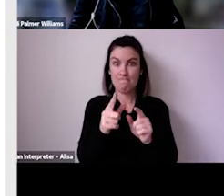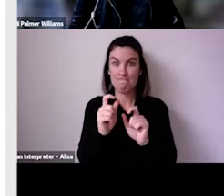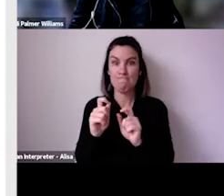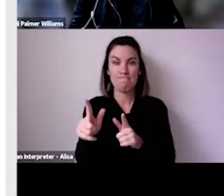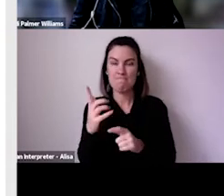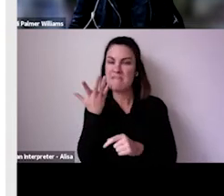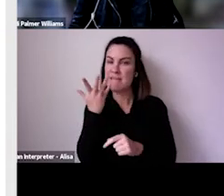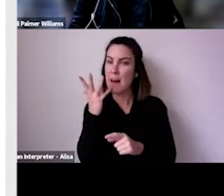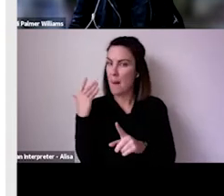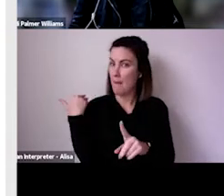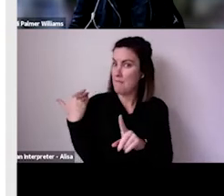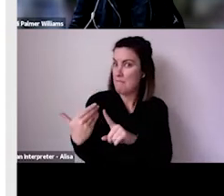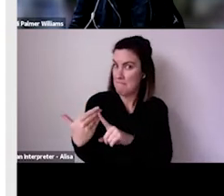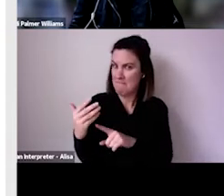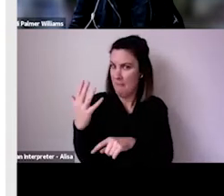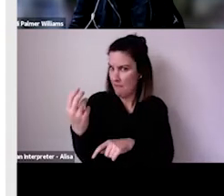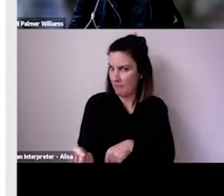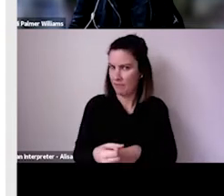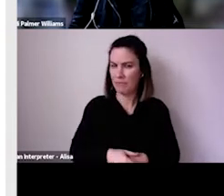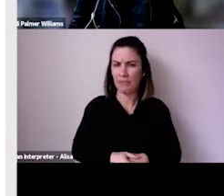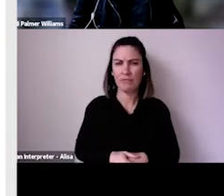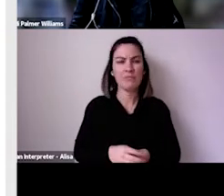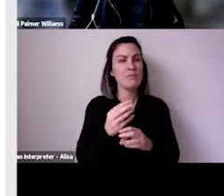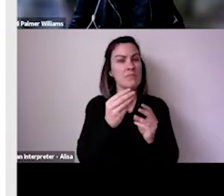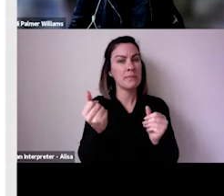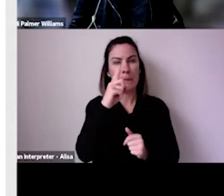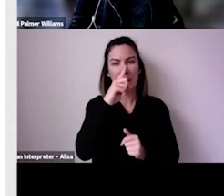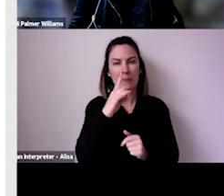So it surprised all of us how quickly arts audiences lined up and got vaccinated.